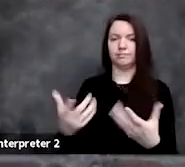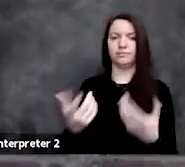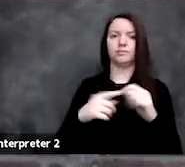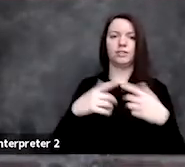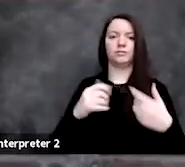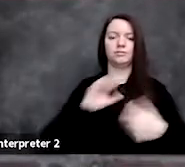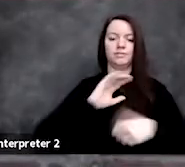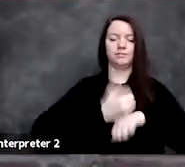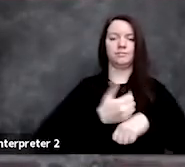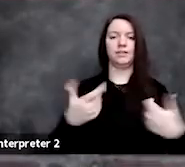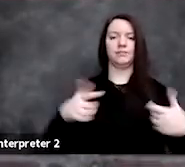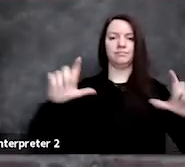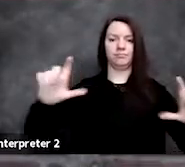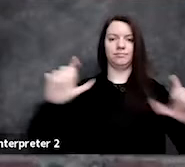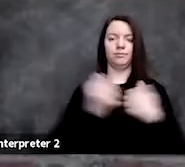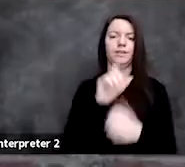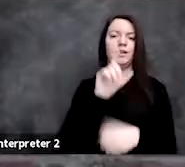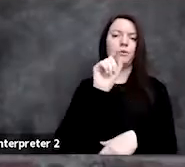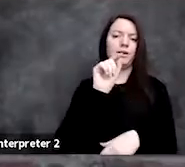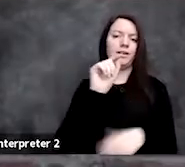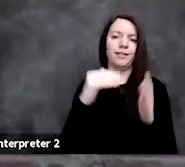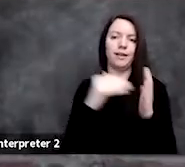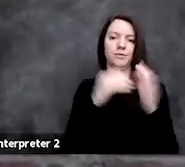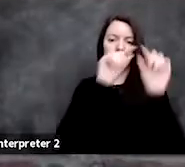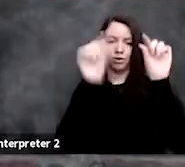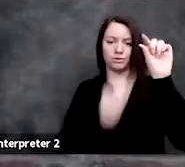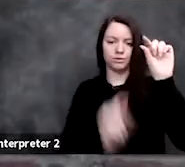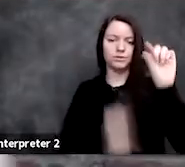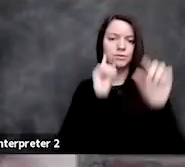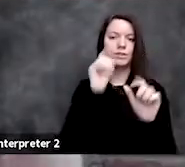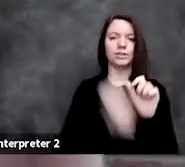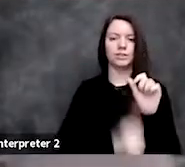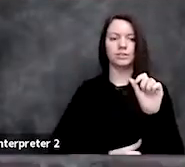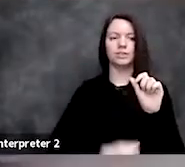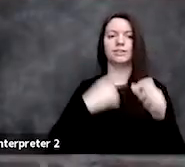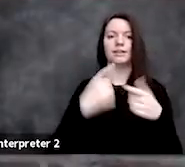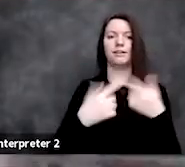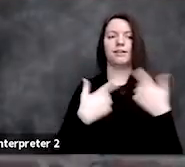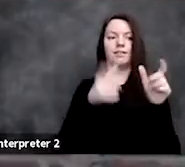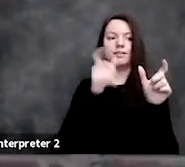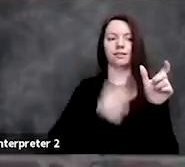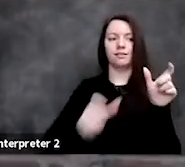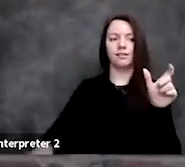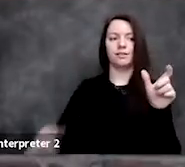you know, 20,000 rows, one for each gene, and then a column with a lot of metadata about genes,